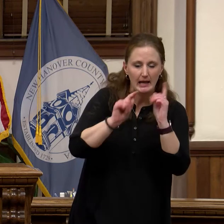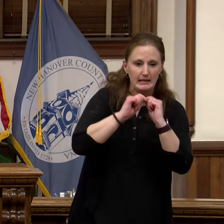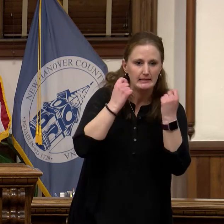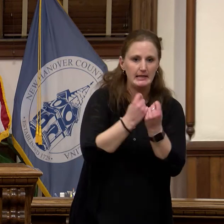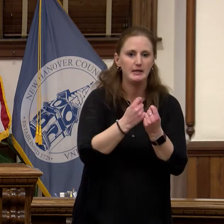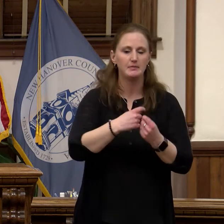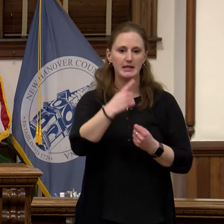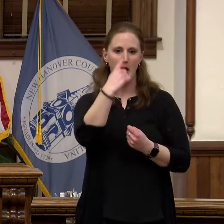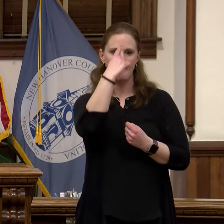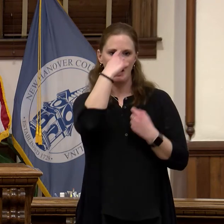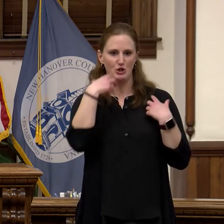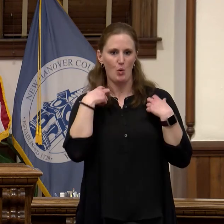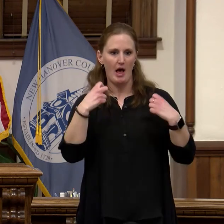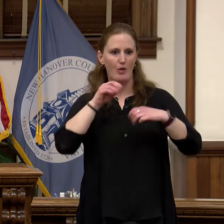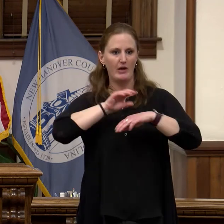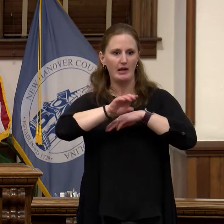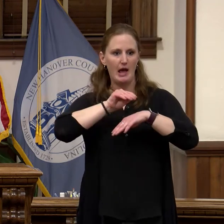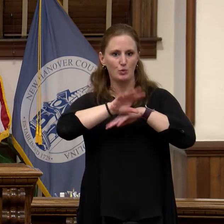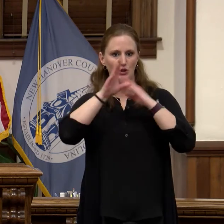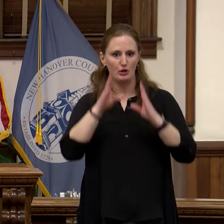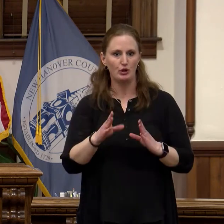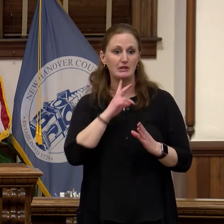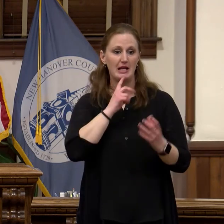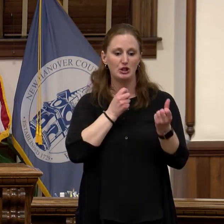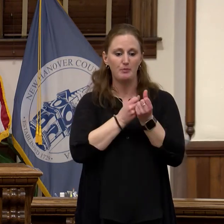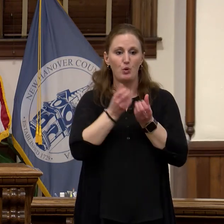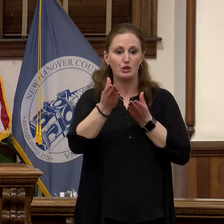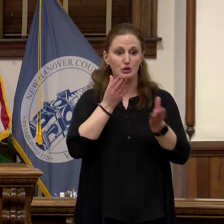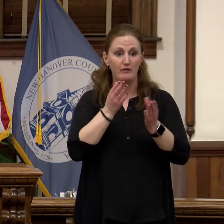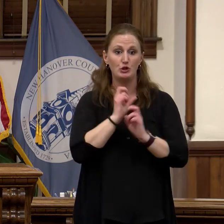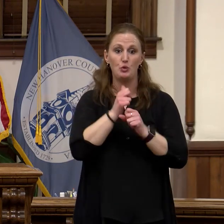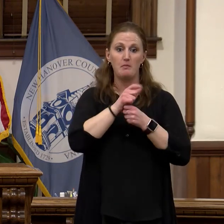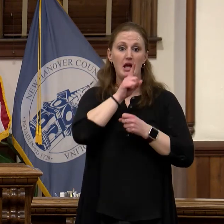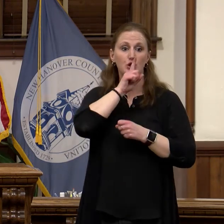counselors and support services to ensure all teachers, principals and